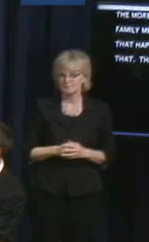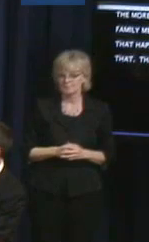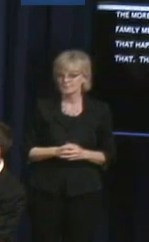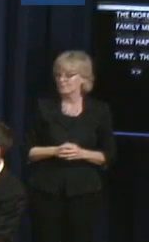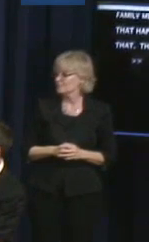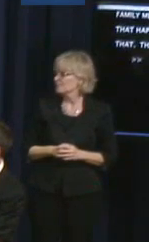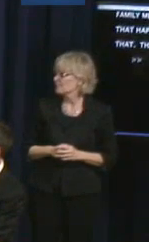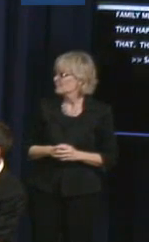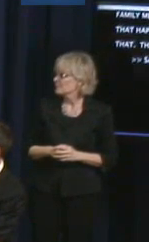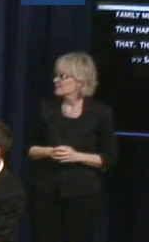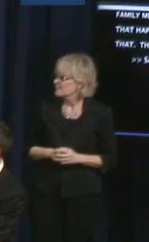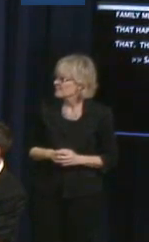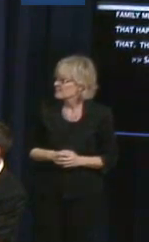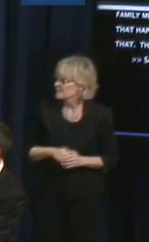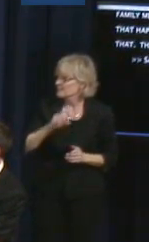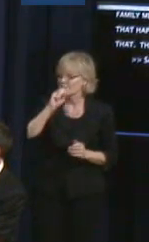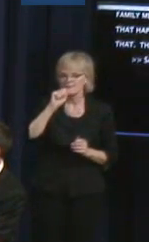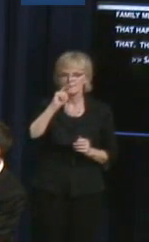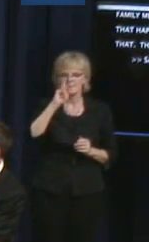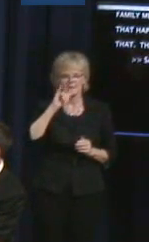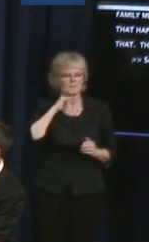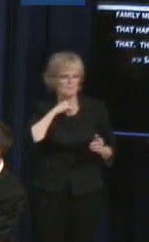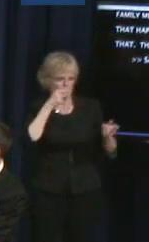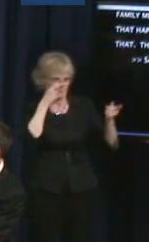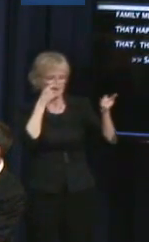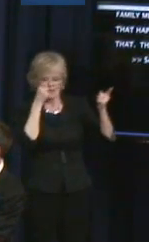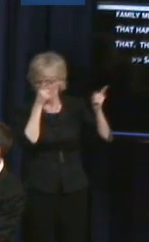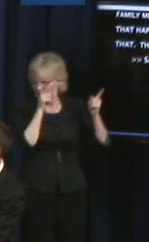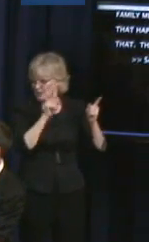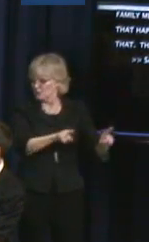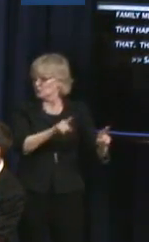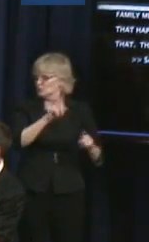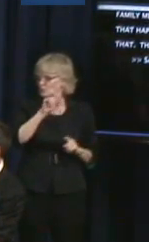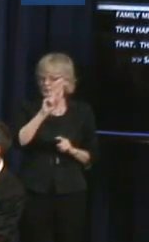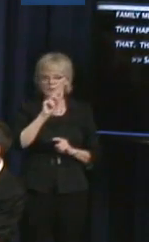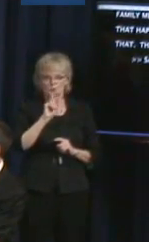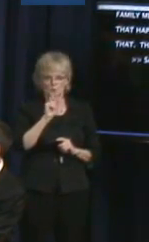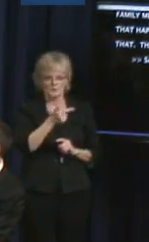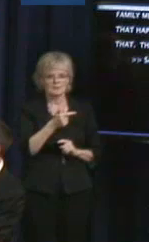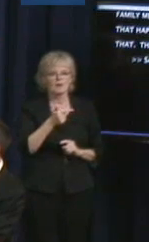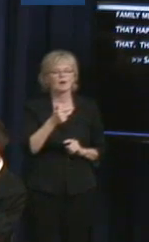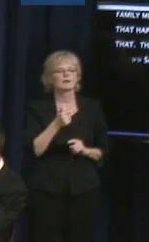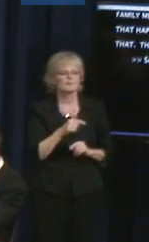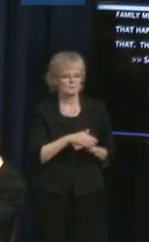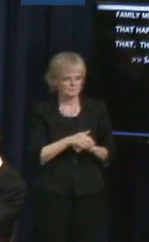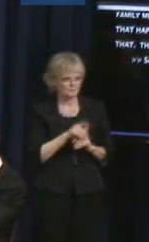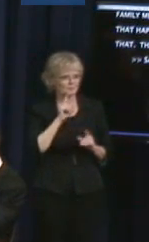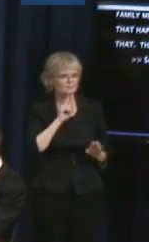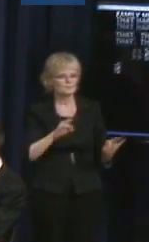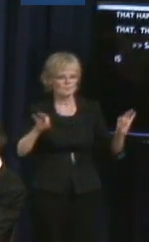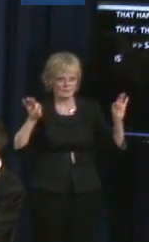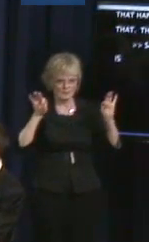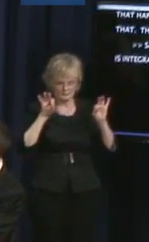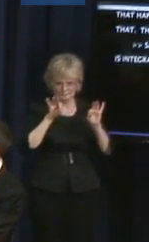Sandy Ho: I agree with Doug that the importance of exposure is so critical moving forward, and